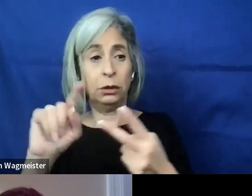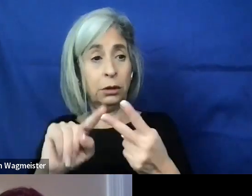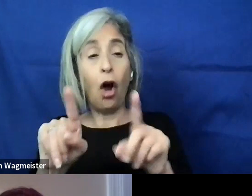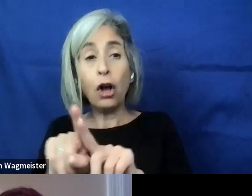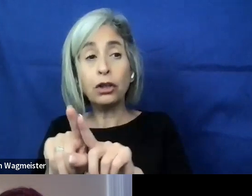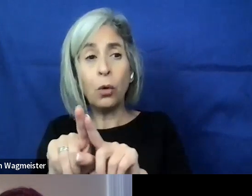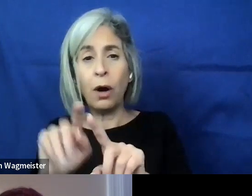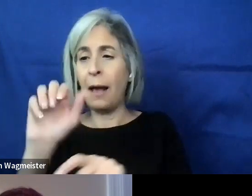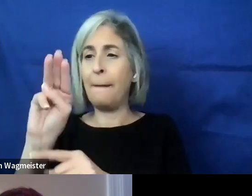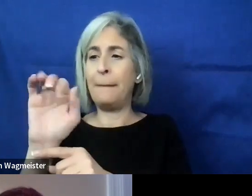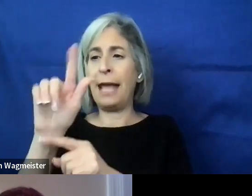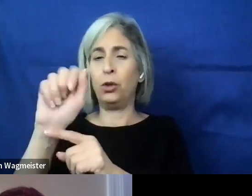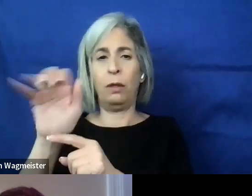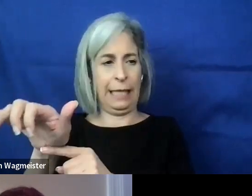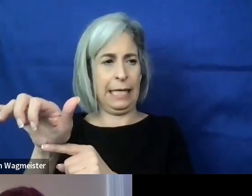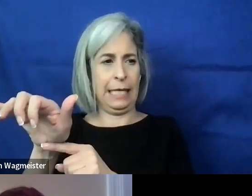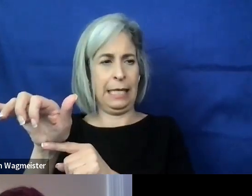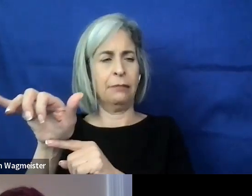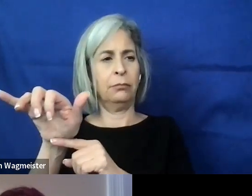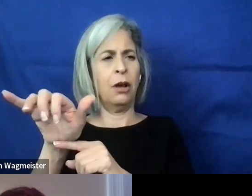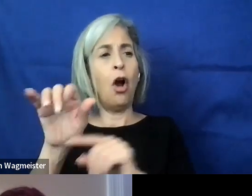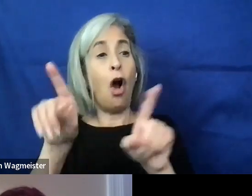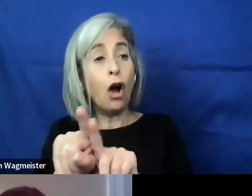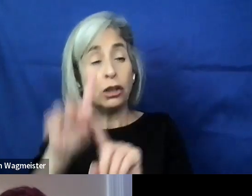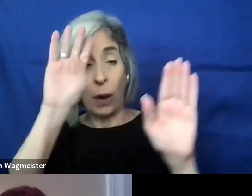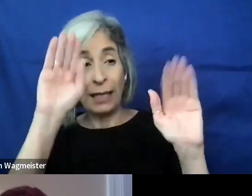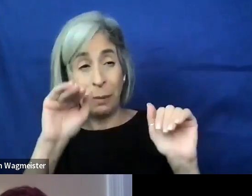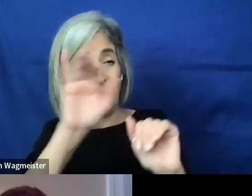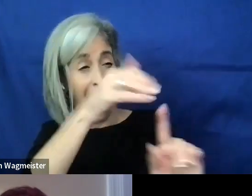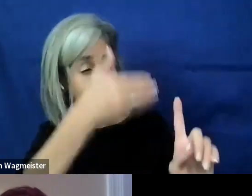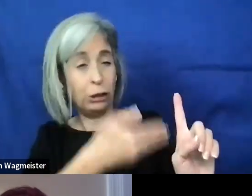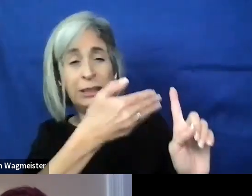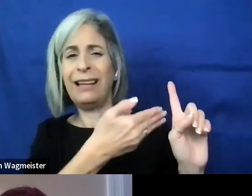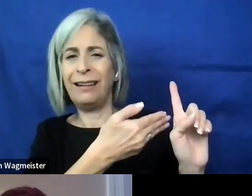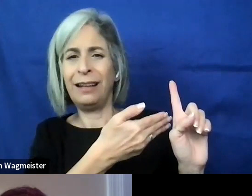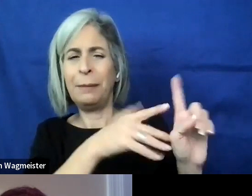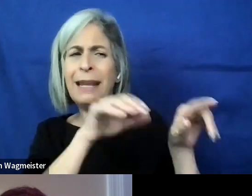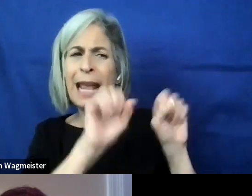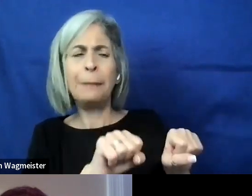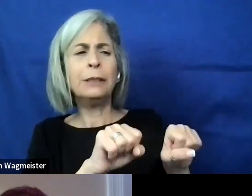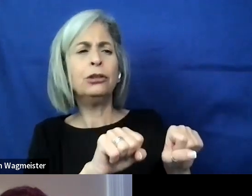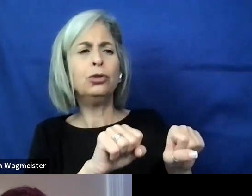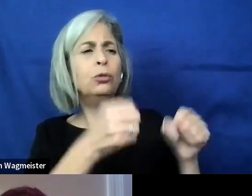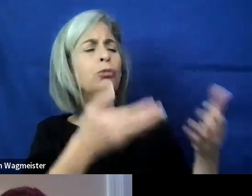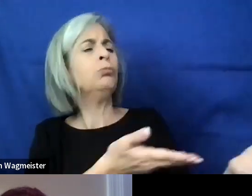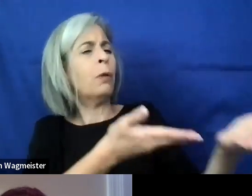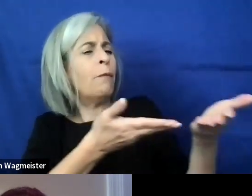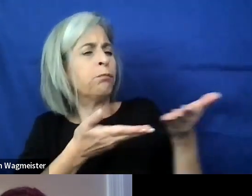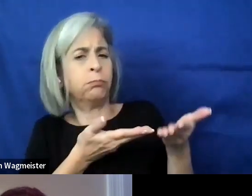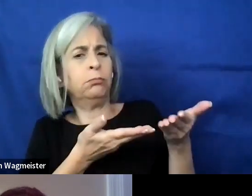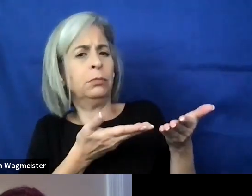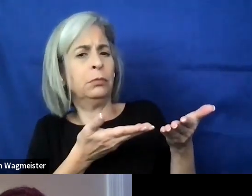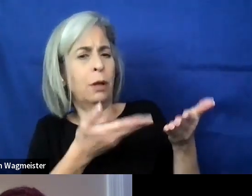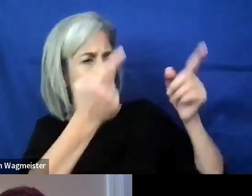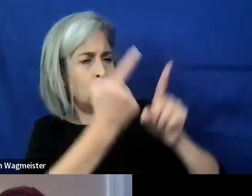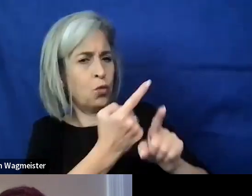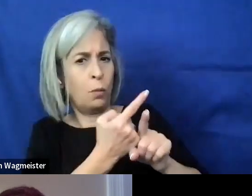I would also expect that person to be able to provide appropriate remediations